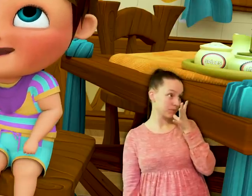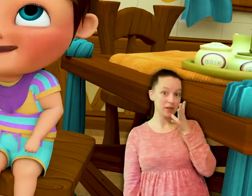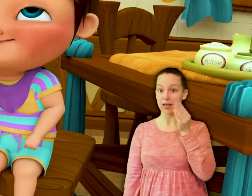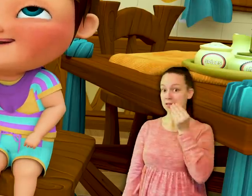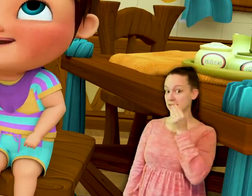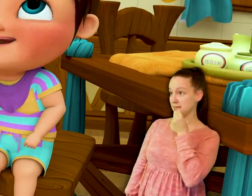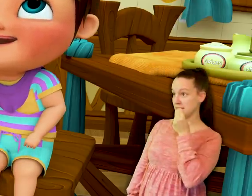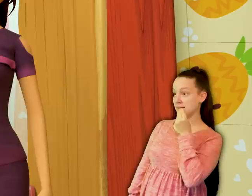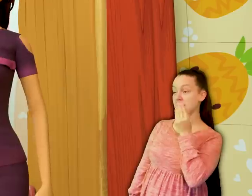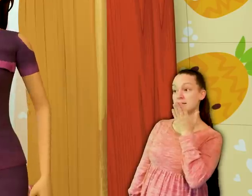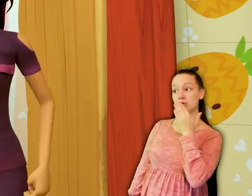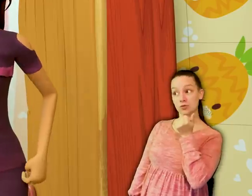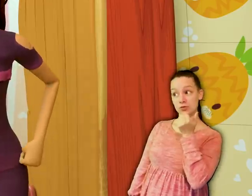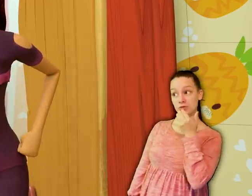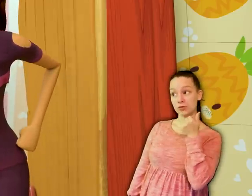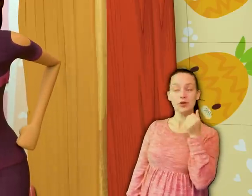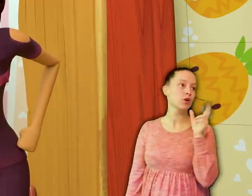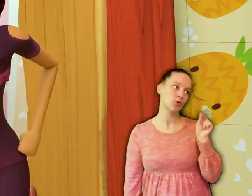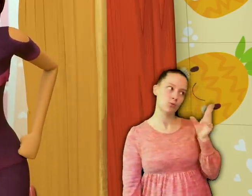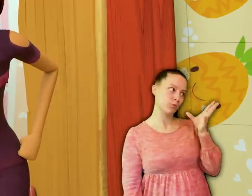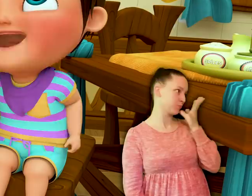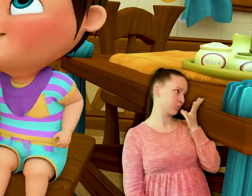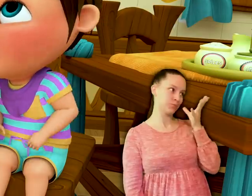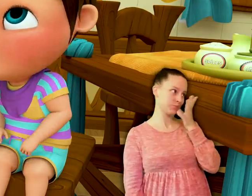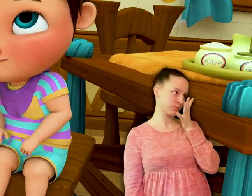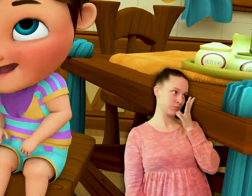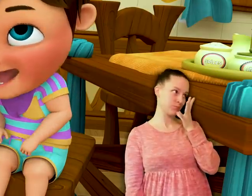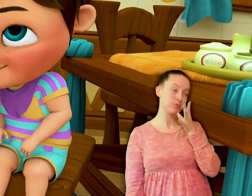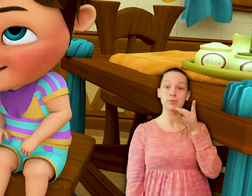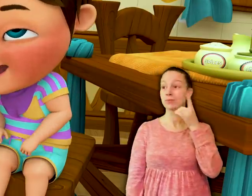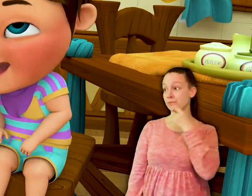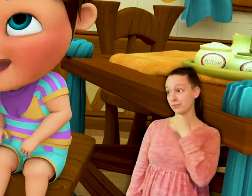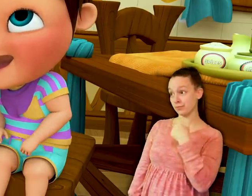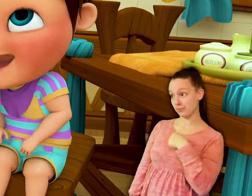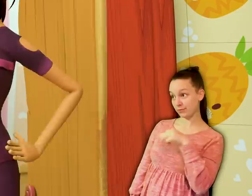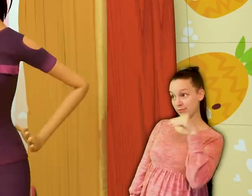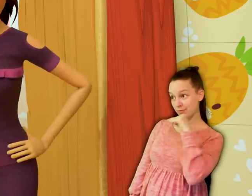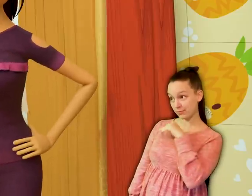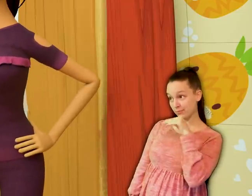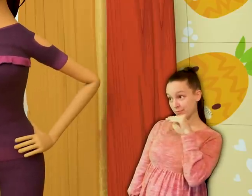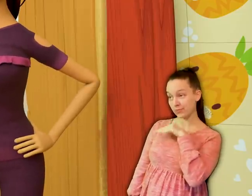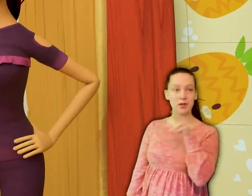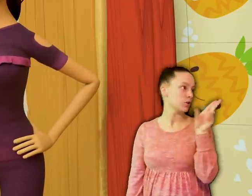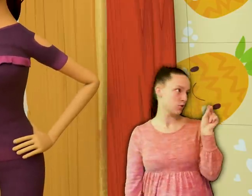Safe at last